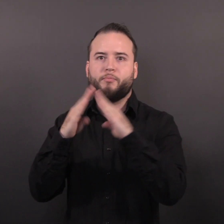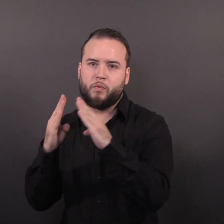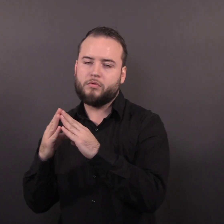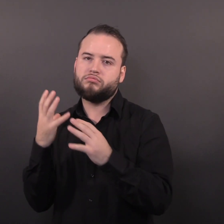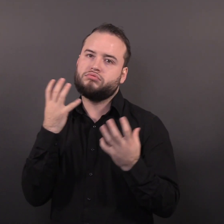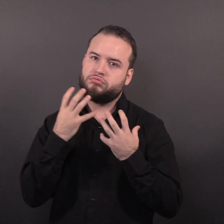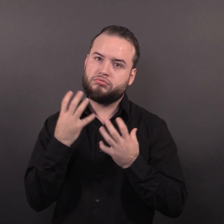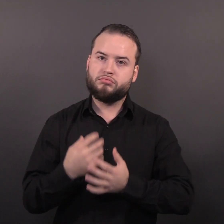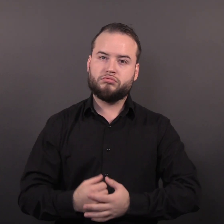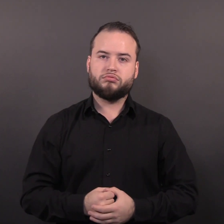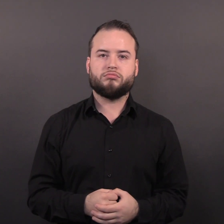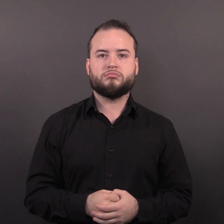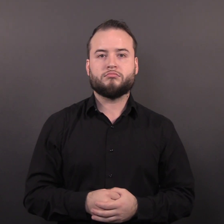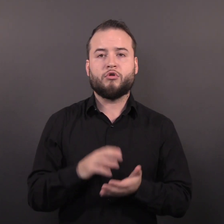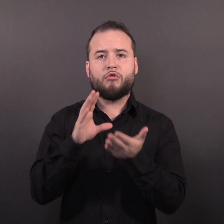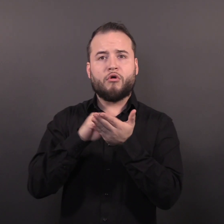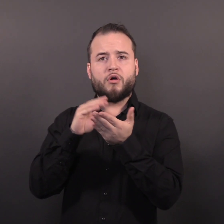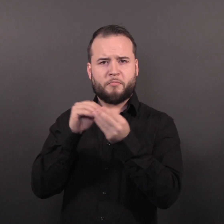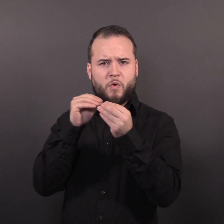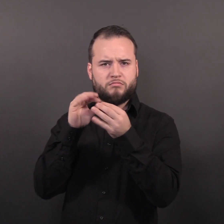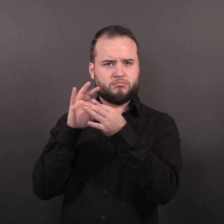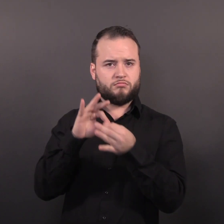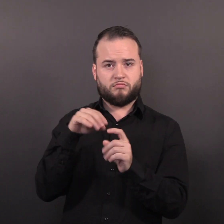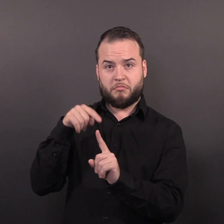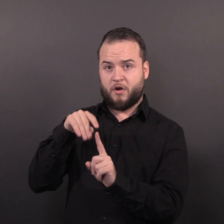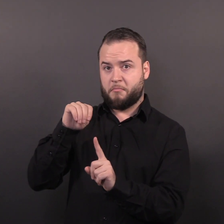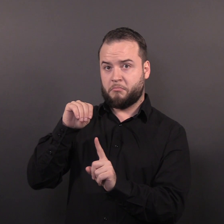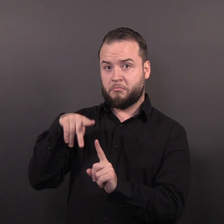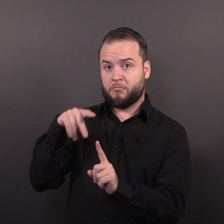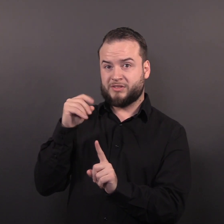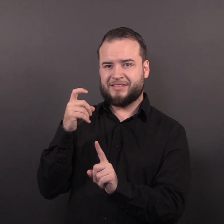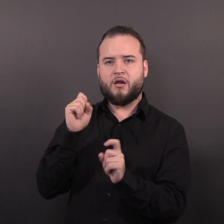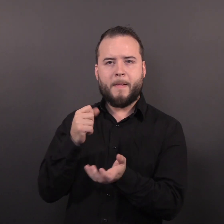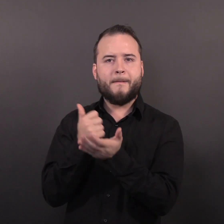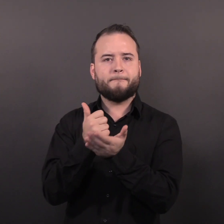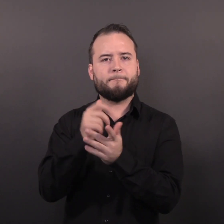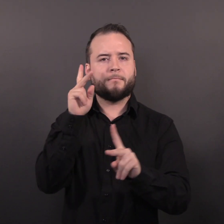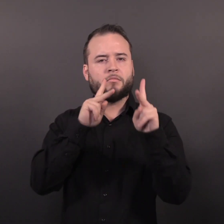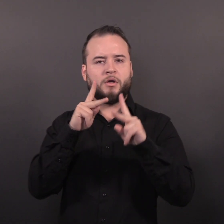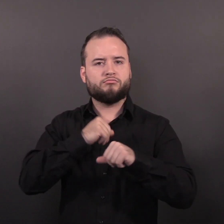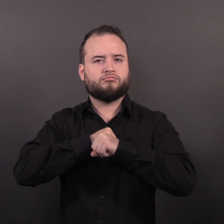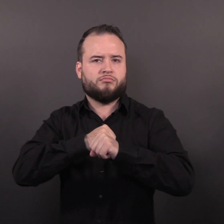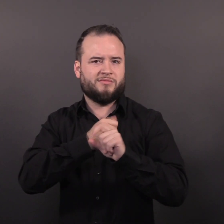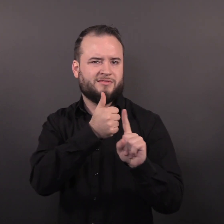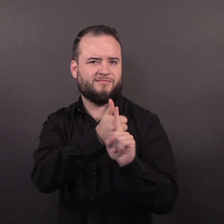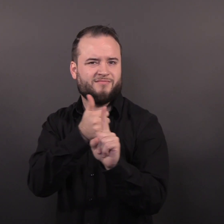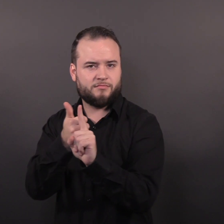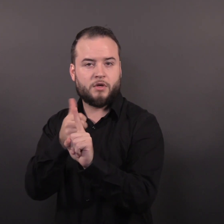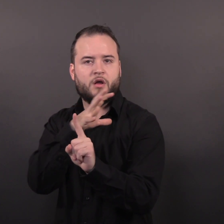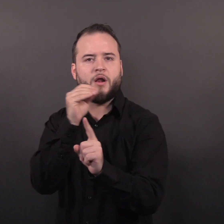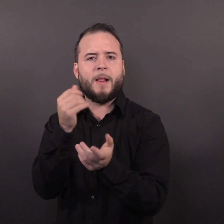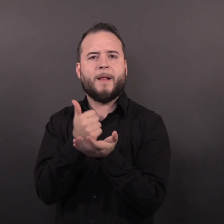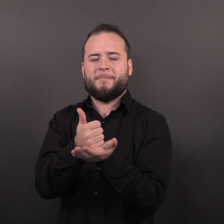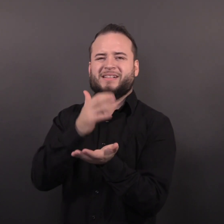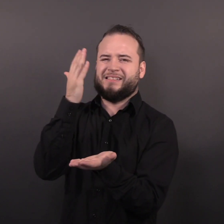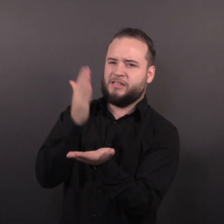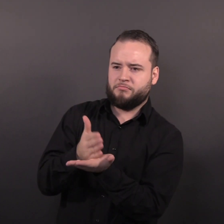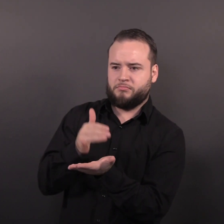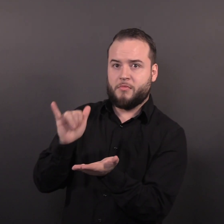partners, families and communities. Learning more about monkeypox can help people protect themselves